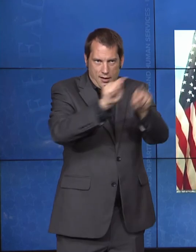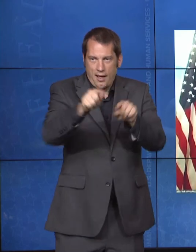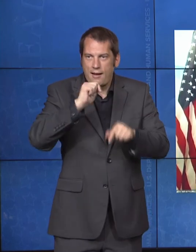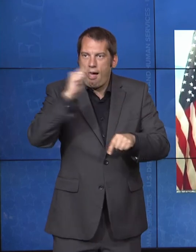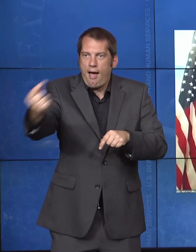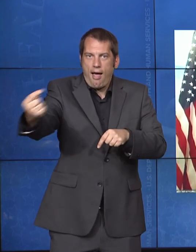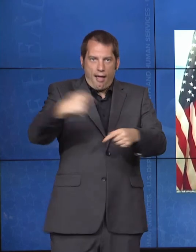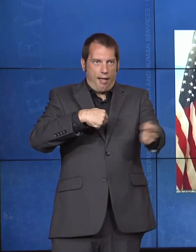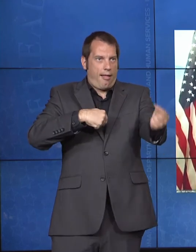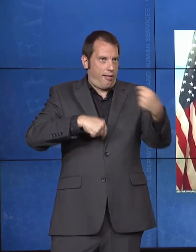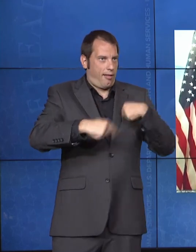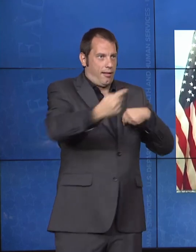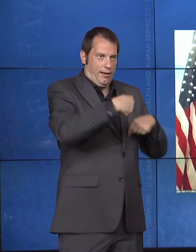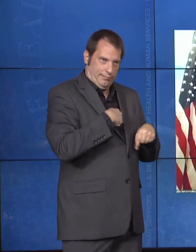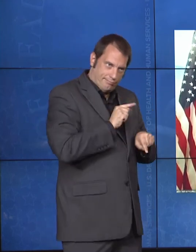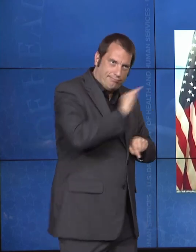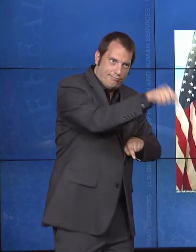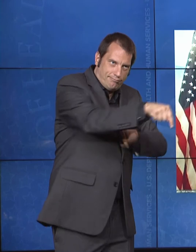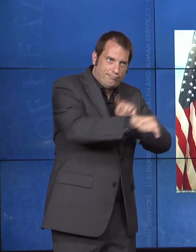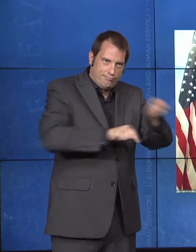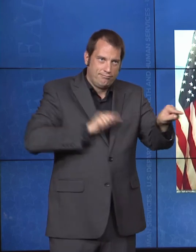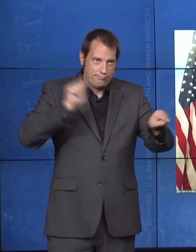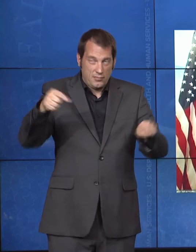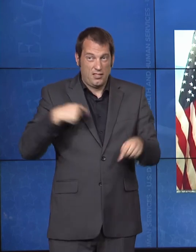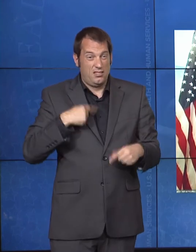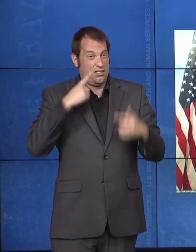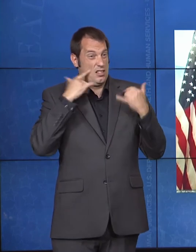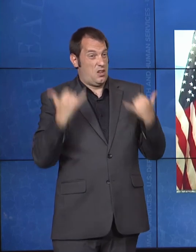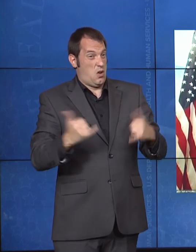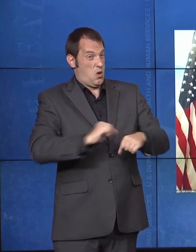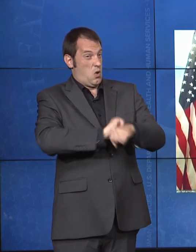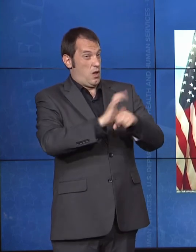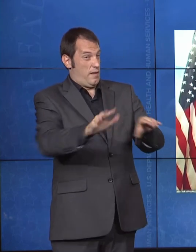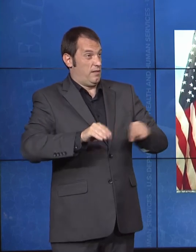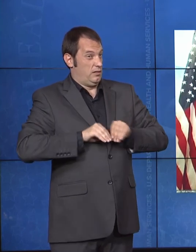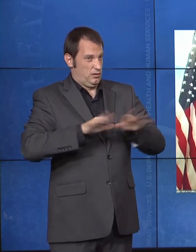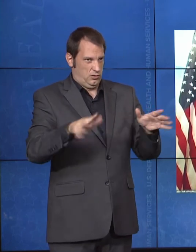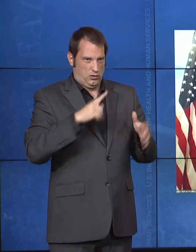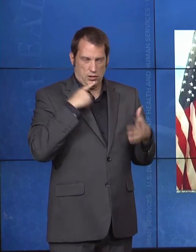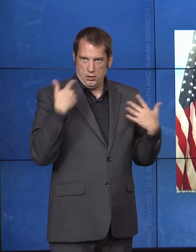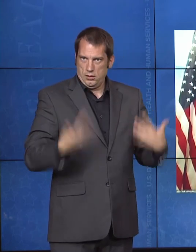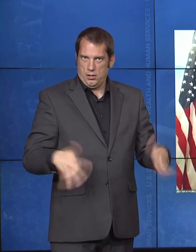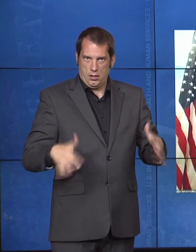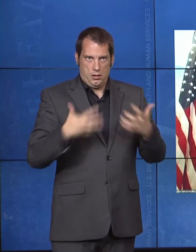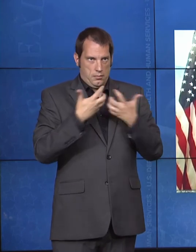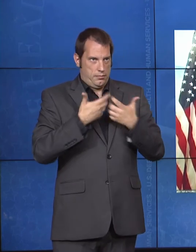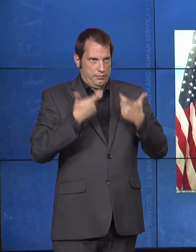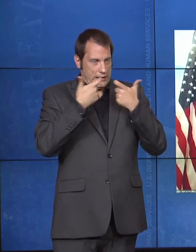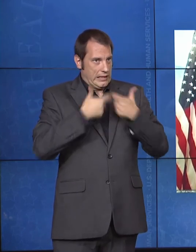pandemic has really sparked a huge leap forward in implementing some advancements. They would